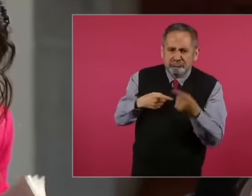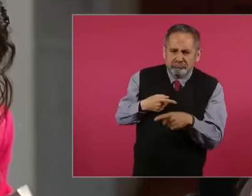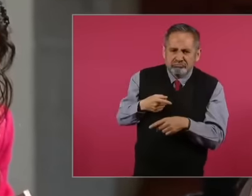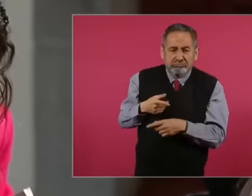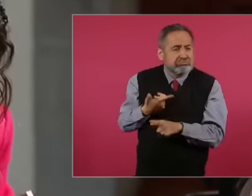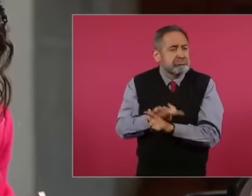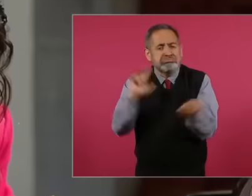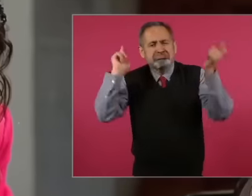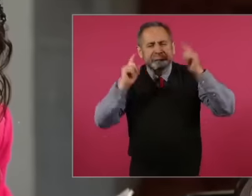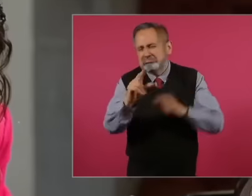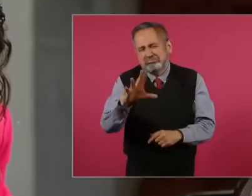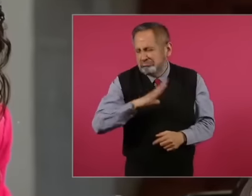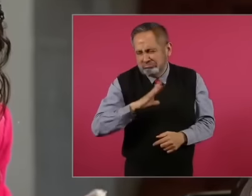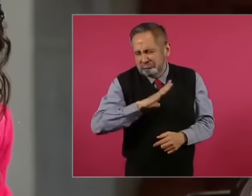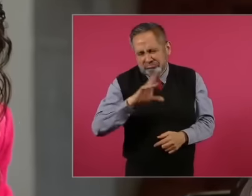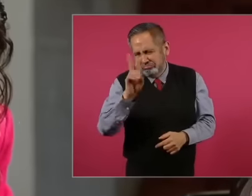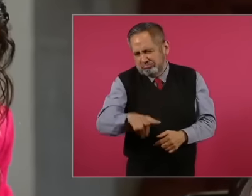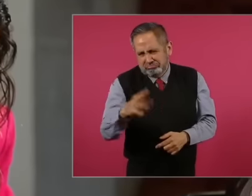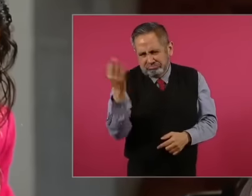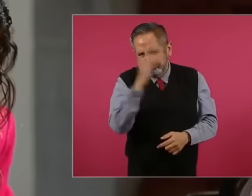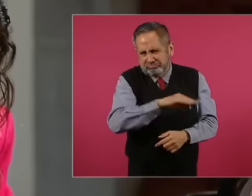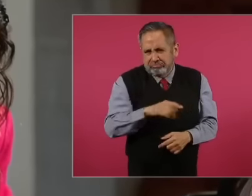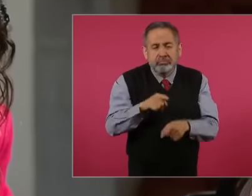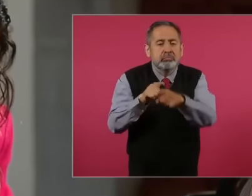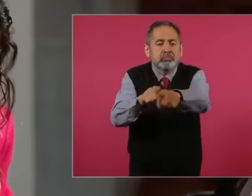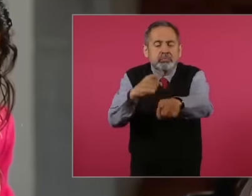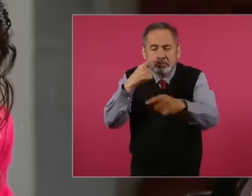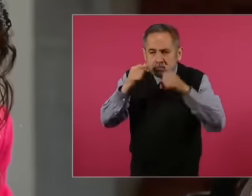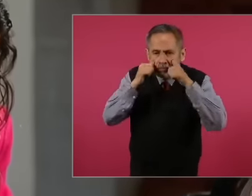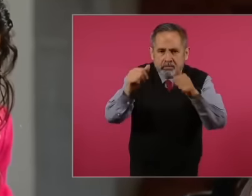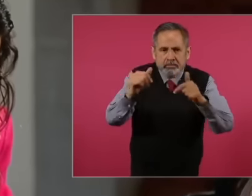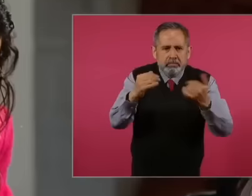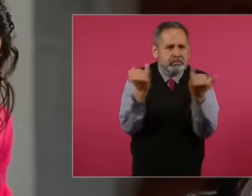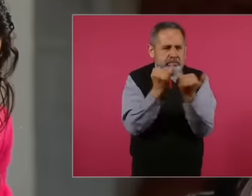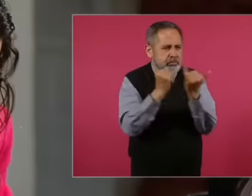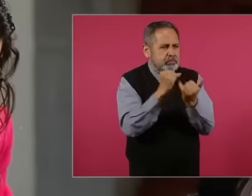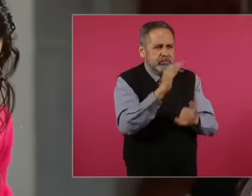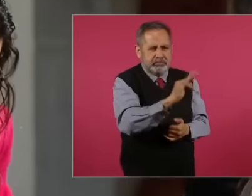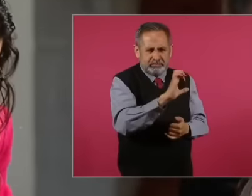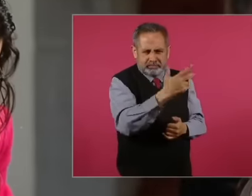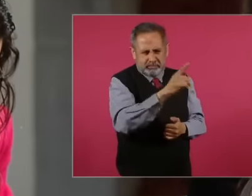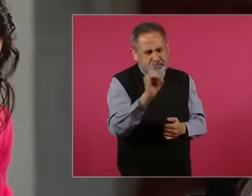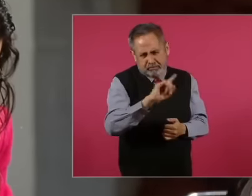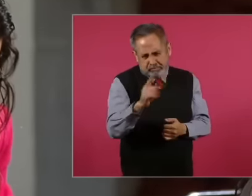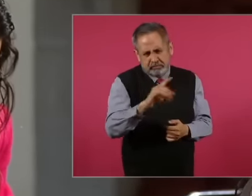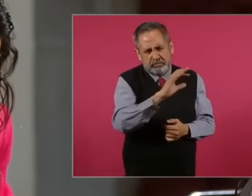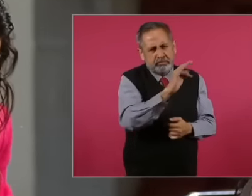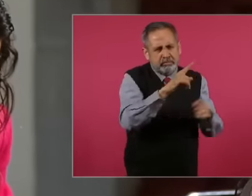of expression I repeat, you are not at the levels of Calderón or Peña Nieto. You are not